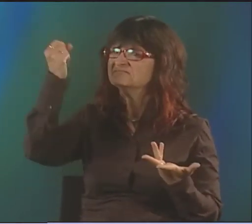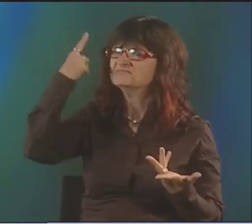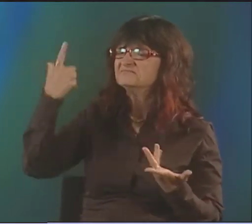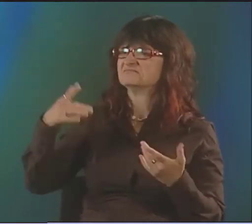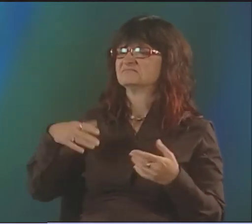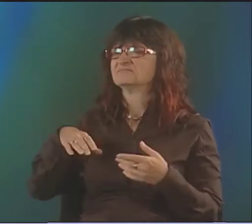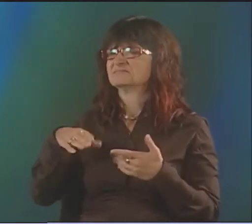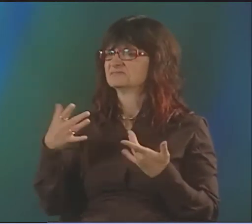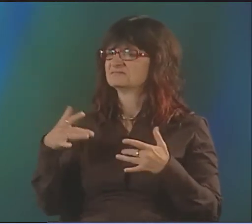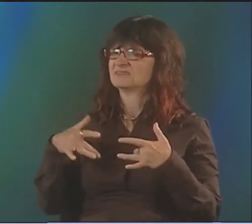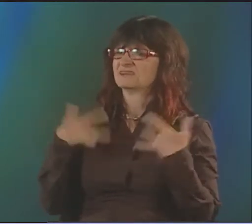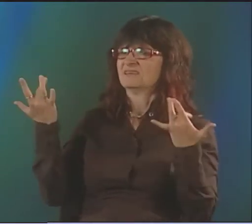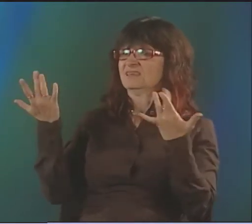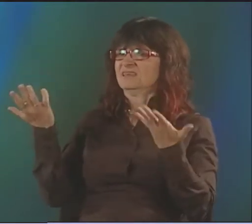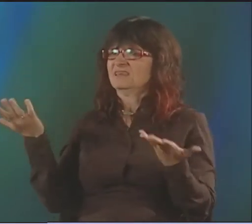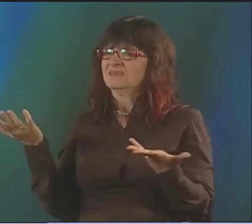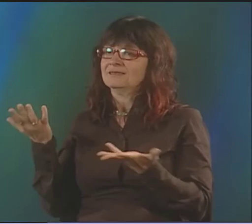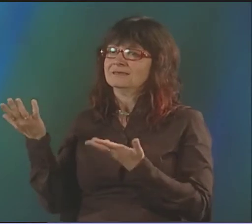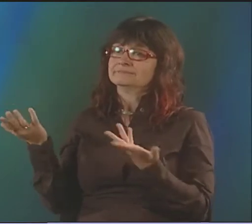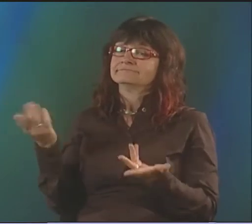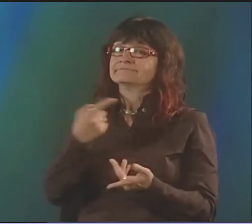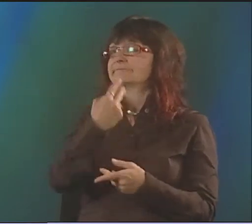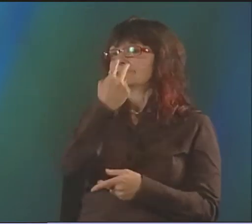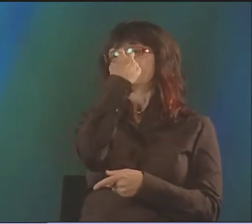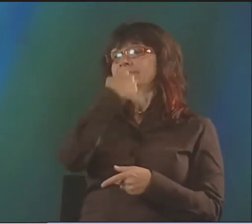BY BRINGING PERFORMANCE ART INTO THE DEAF COMMUNITY.